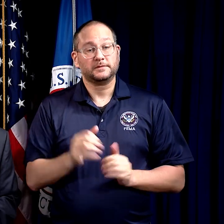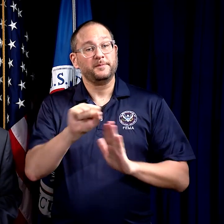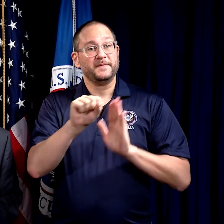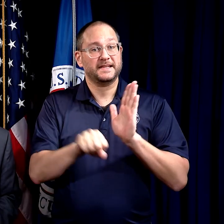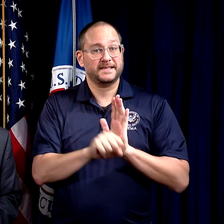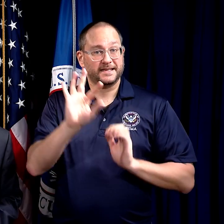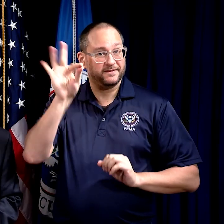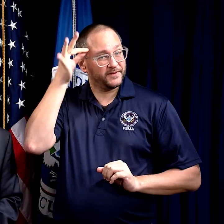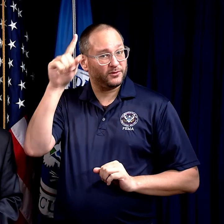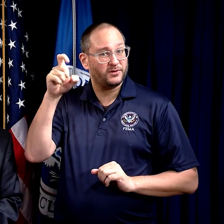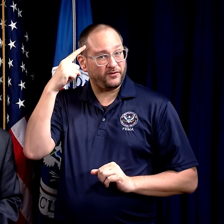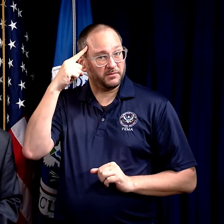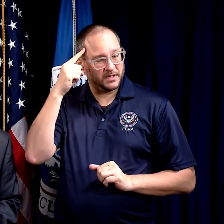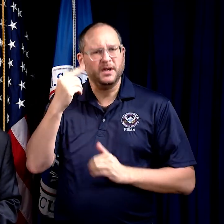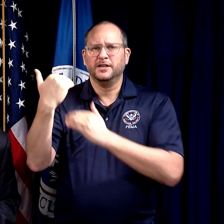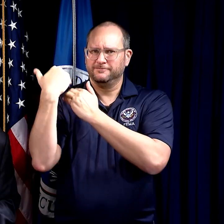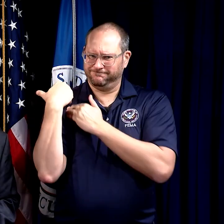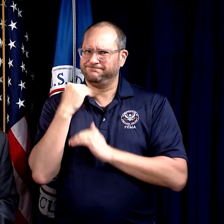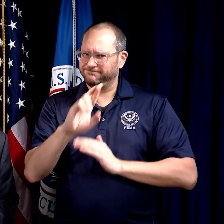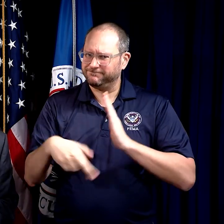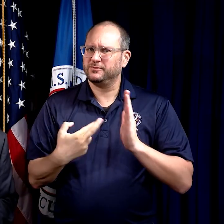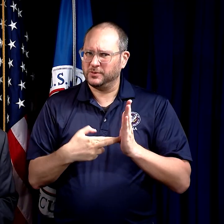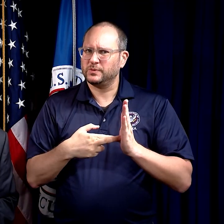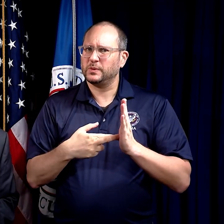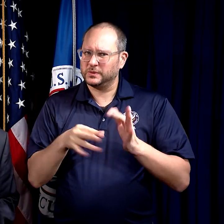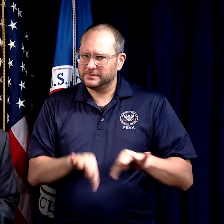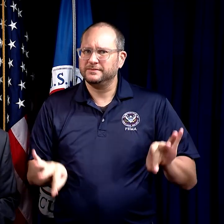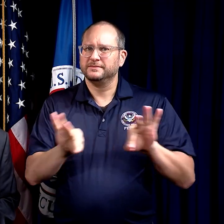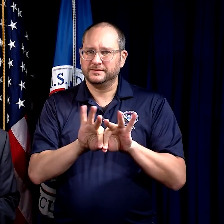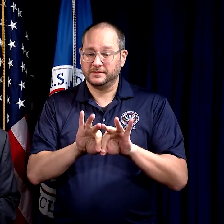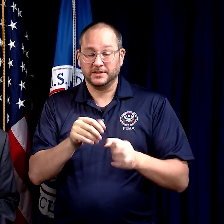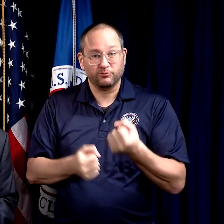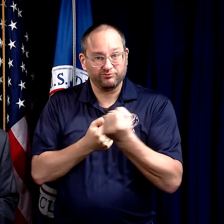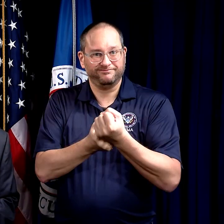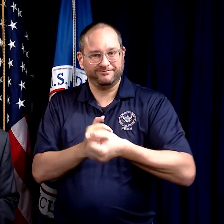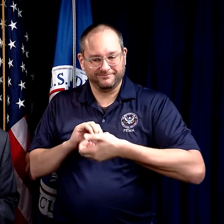The state and federal government play important roles as supporting partners,